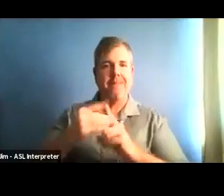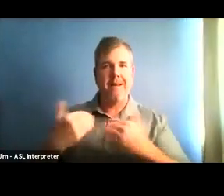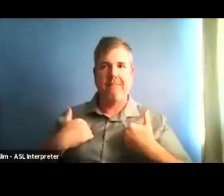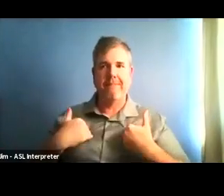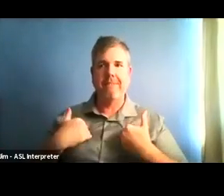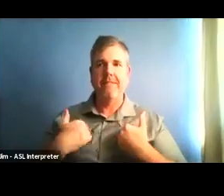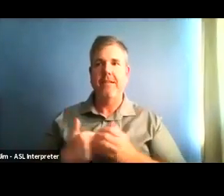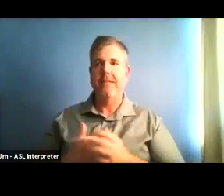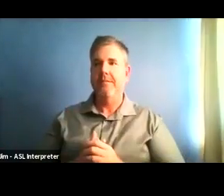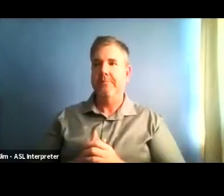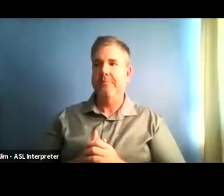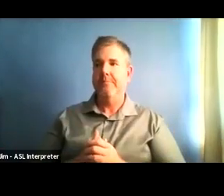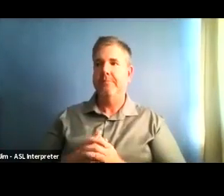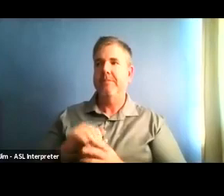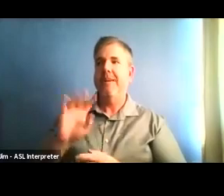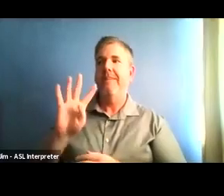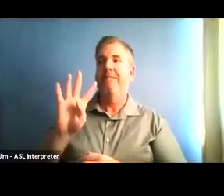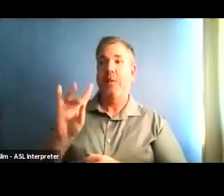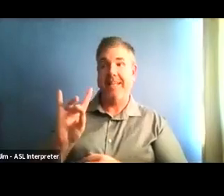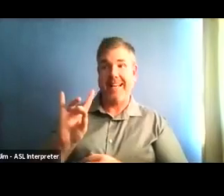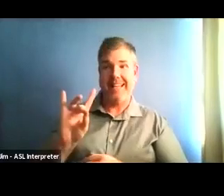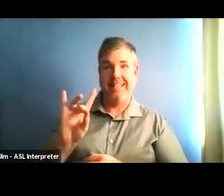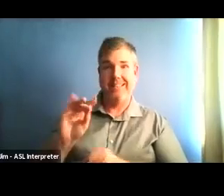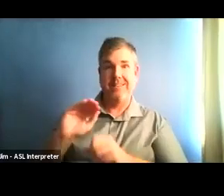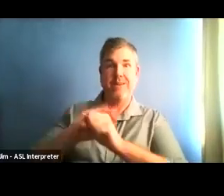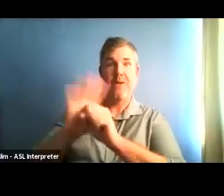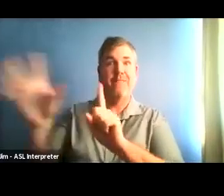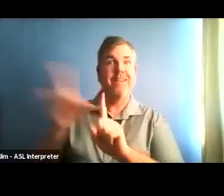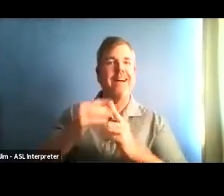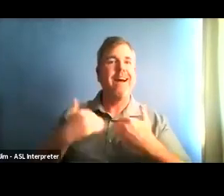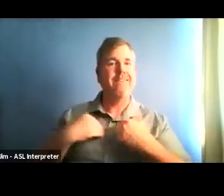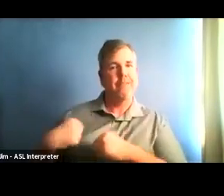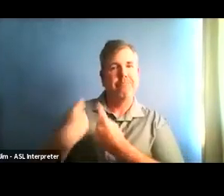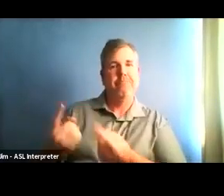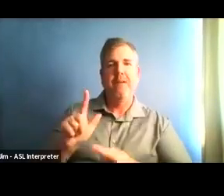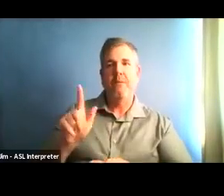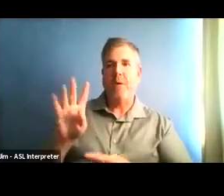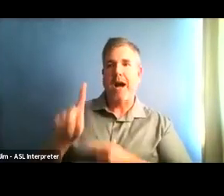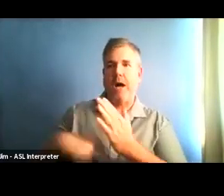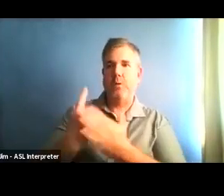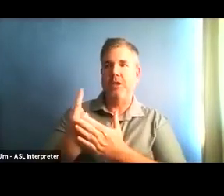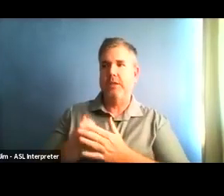These include one thousand six hundred ninety two active cases and five thousand three hundred and forty